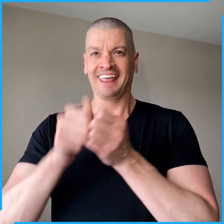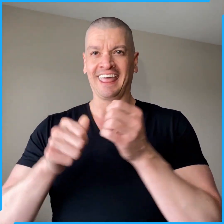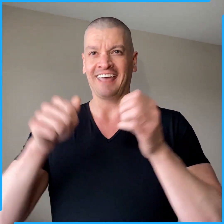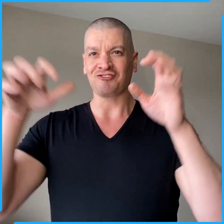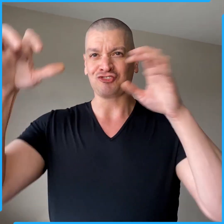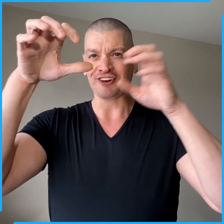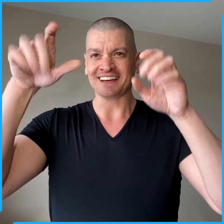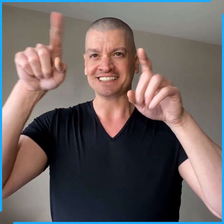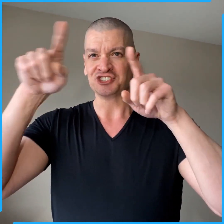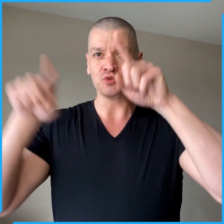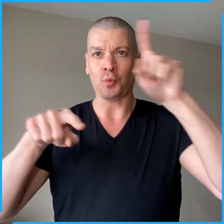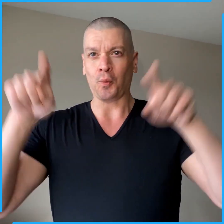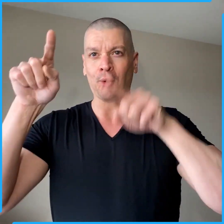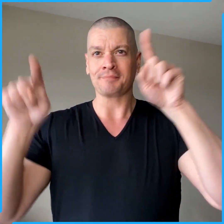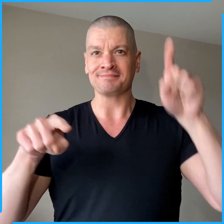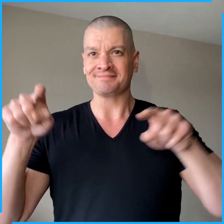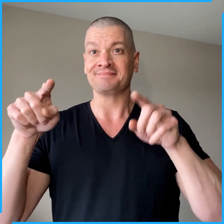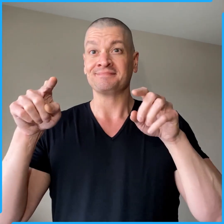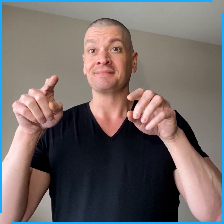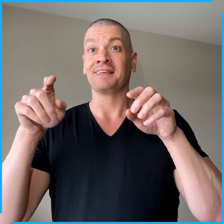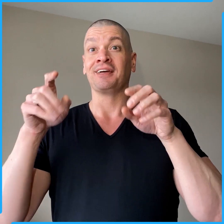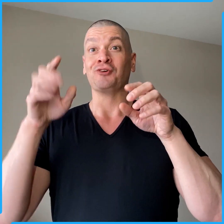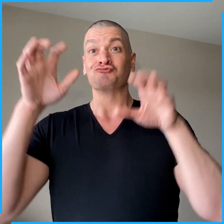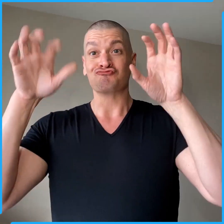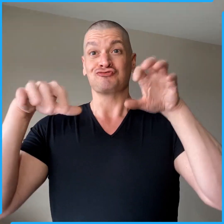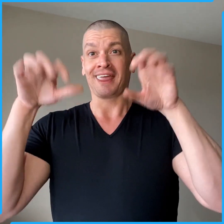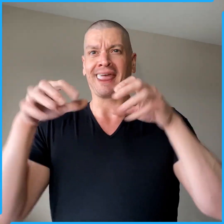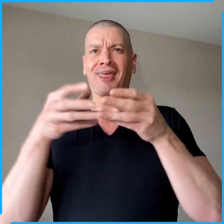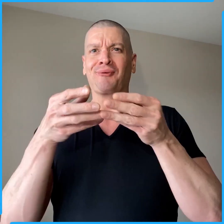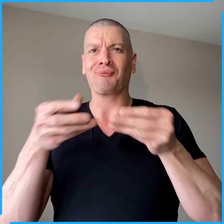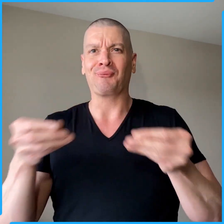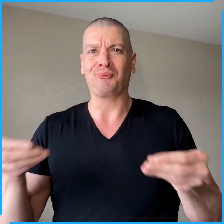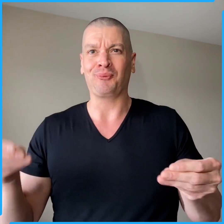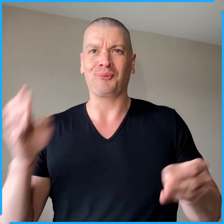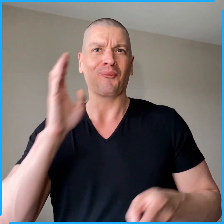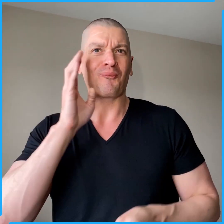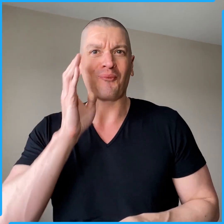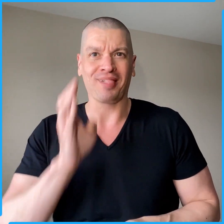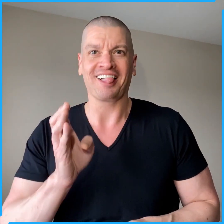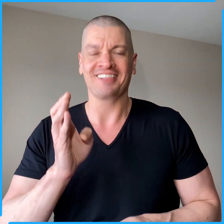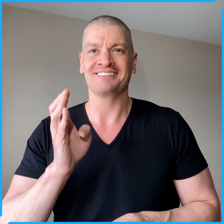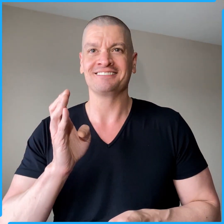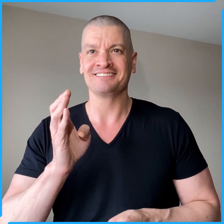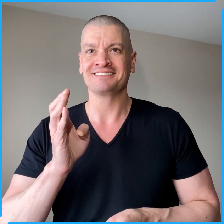"Every storm runs out of rain."